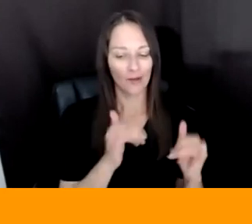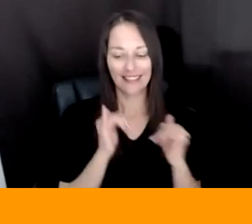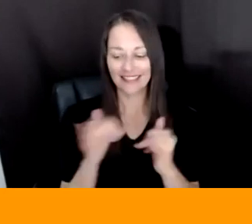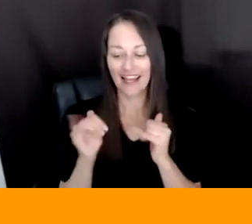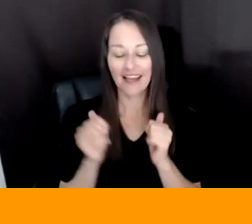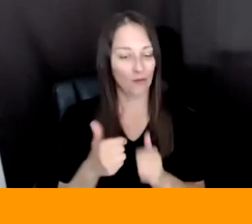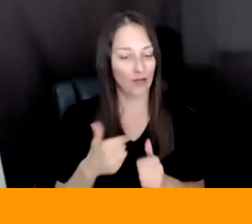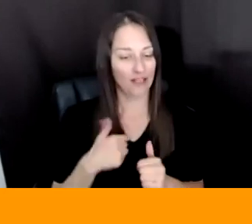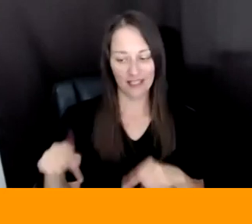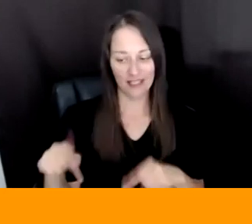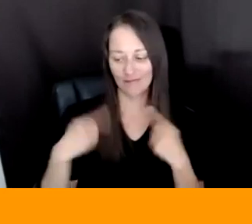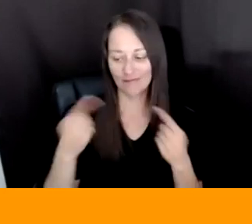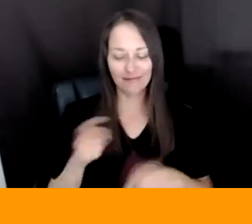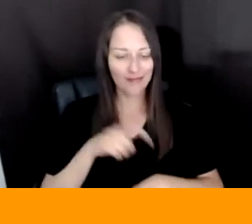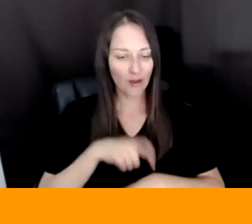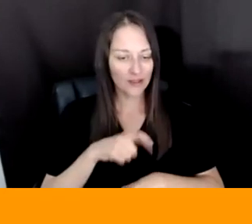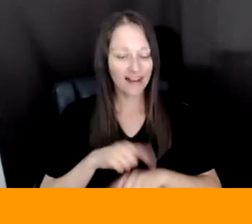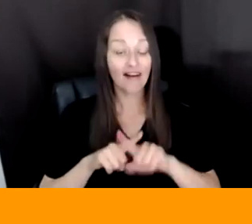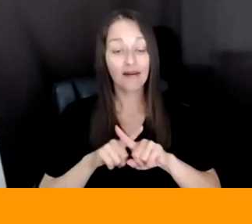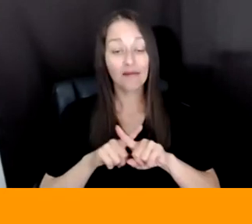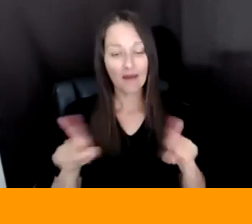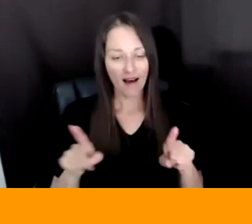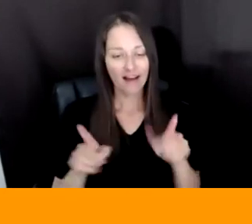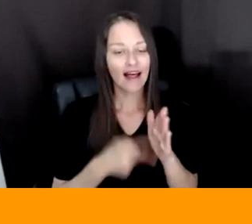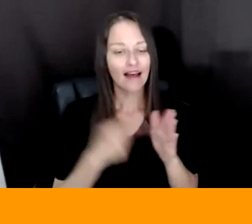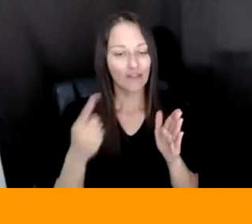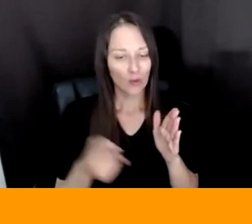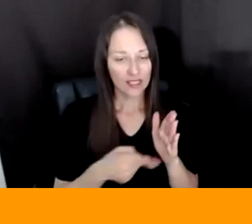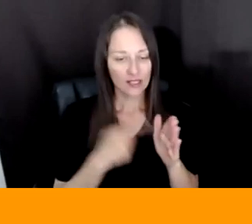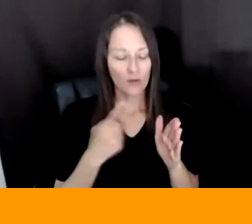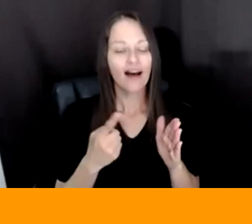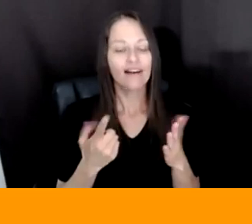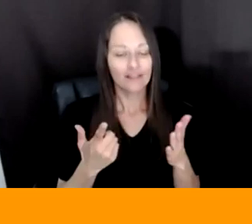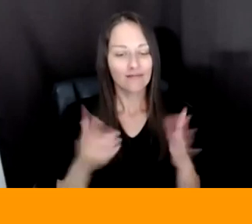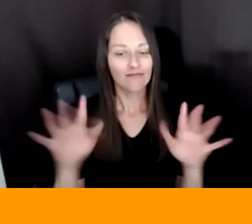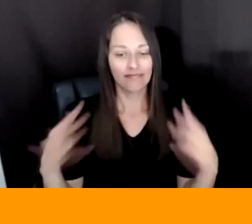BUT IT IS TRUE THAT THERE ARE MOMENTS OF SPOTLIGHT AND INTEREST AND THEN AND THEN IT FADES AND YET WE